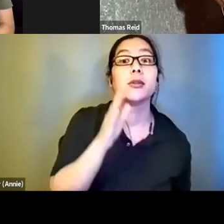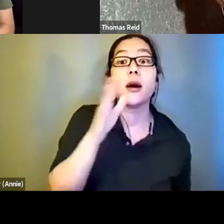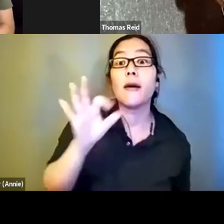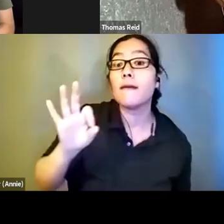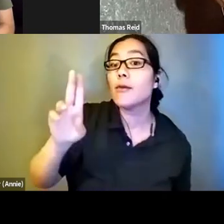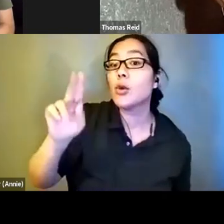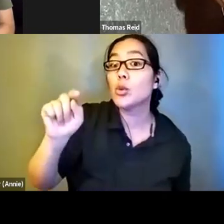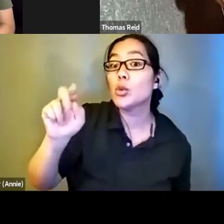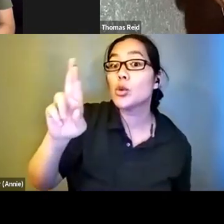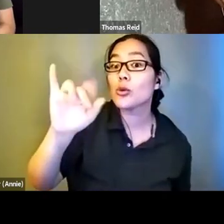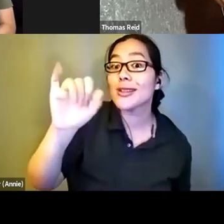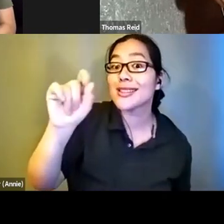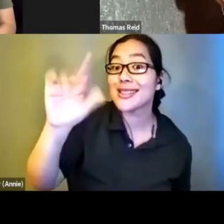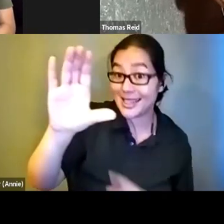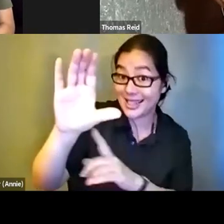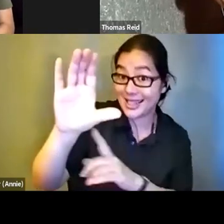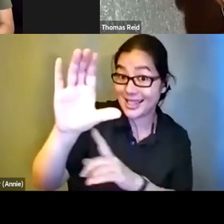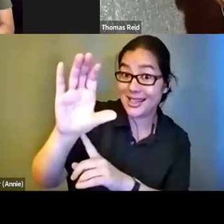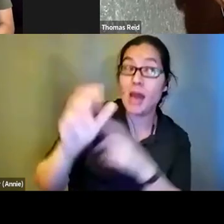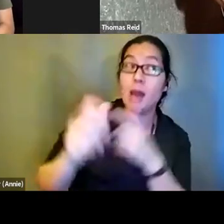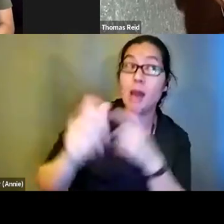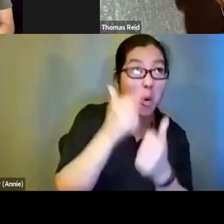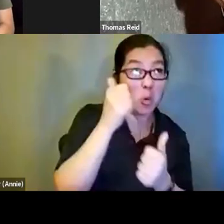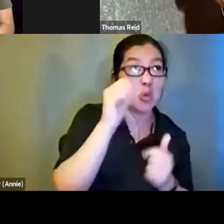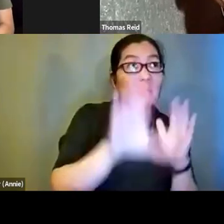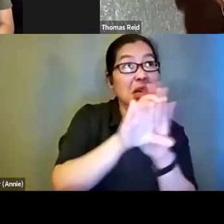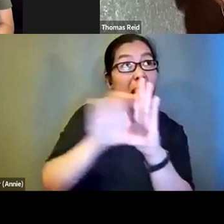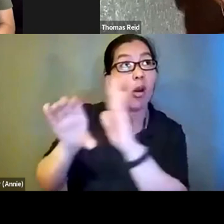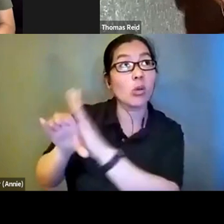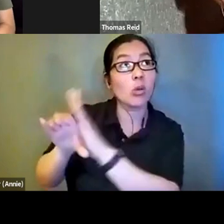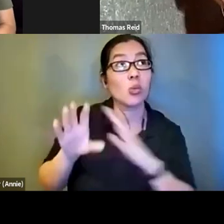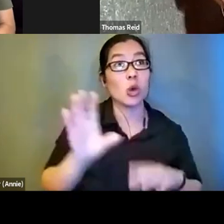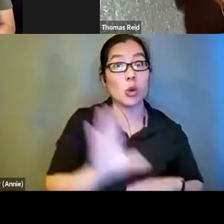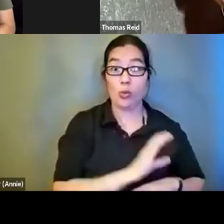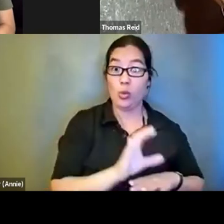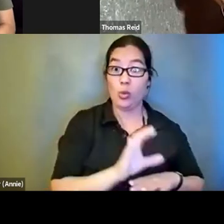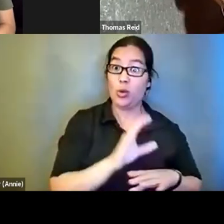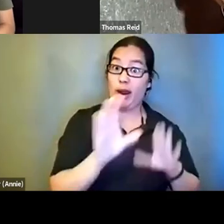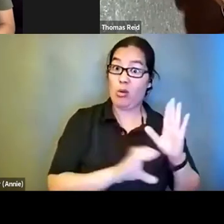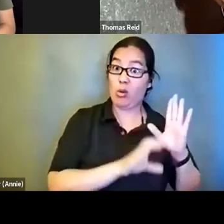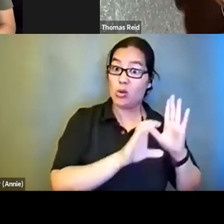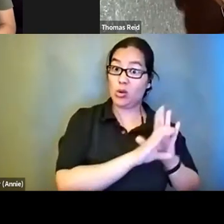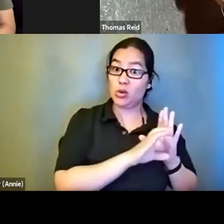nonhuman odd characteristic that was let's say space based or